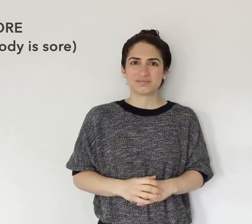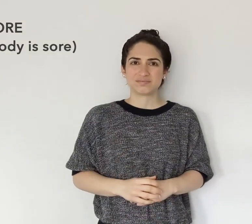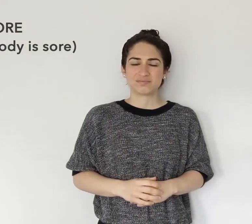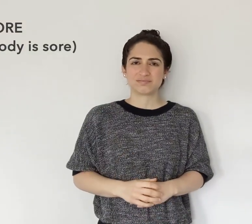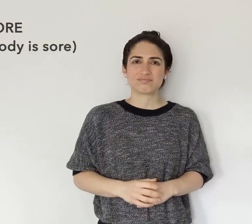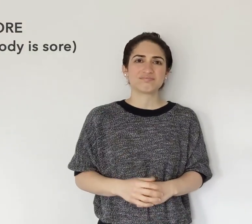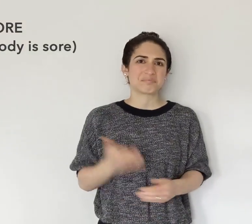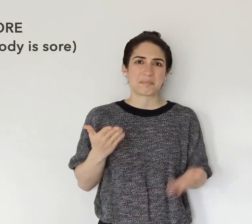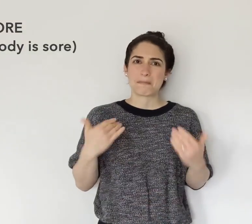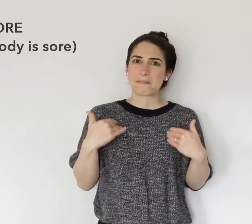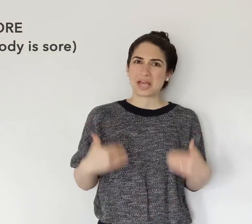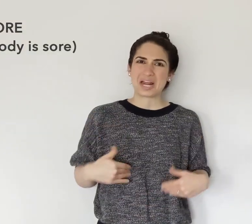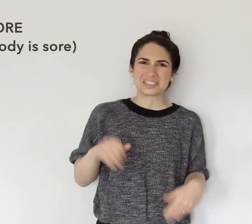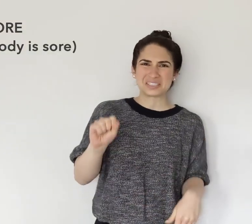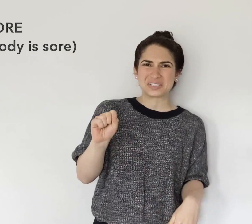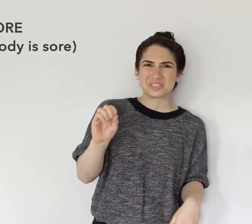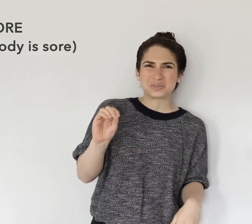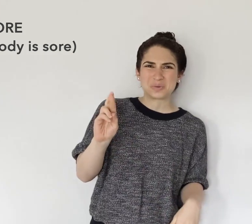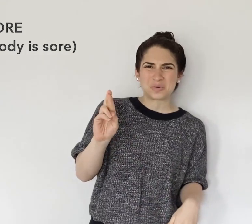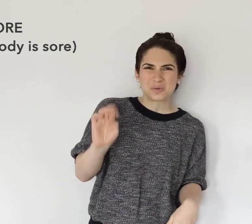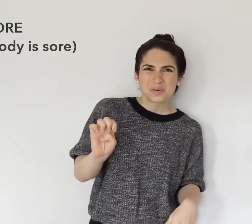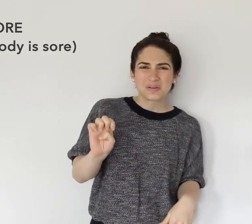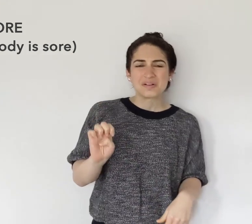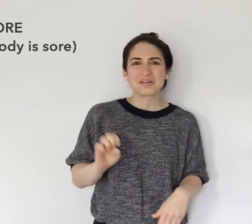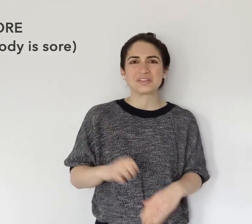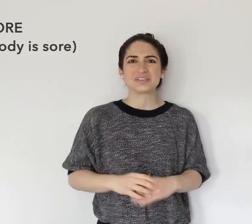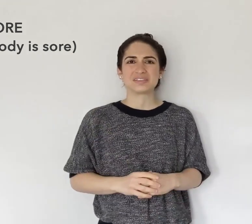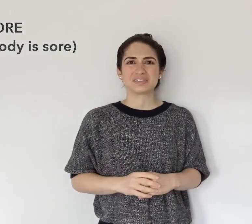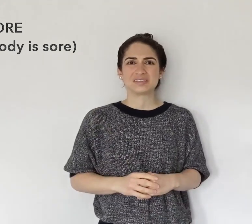Maybe your body is sore.